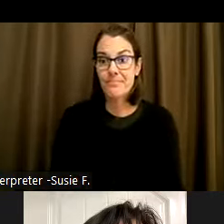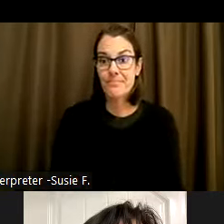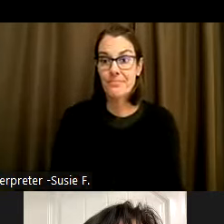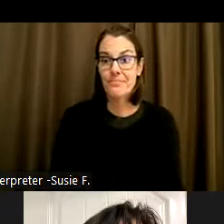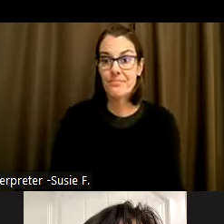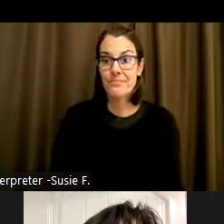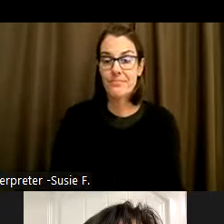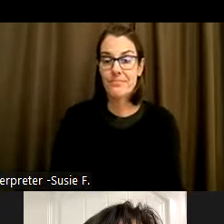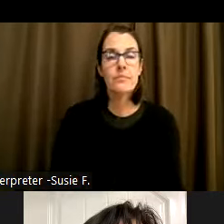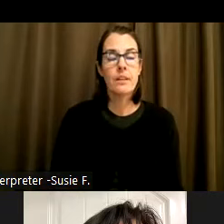I will pass this back to Aaron.